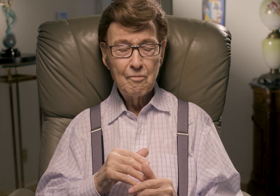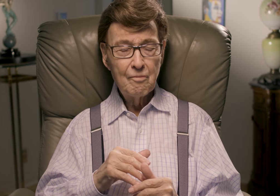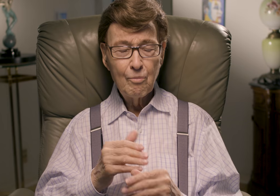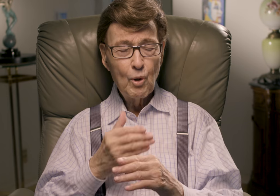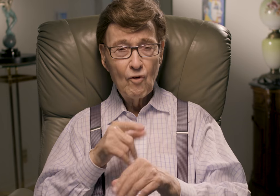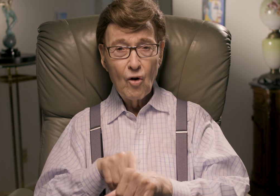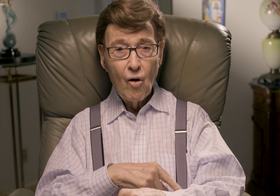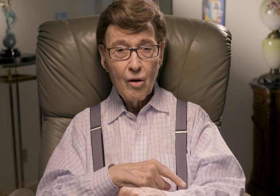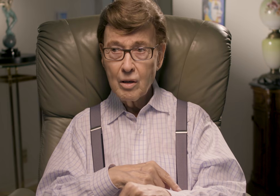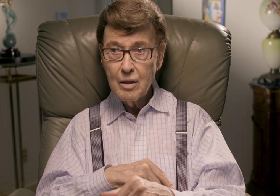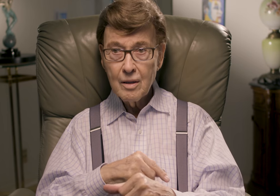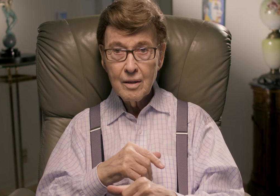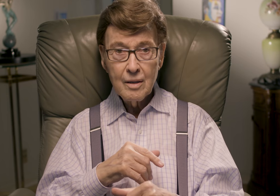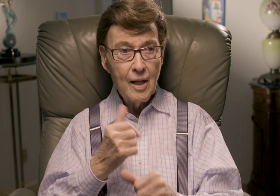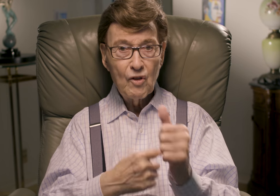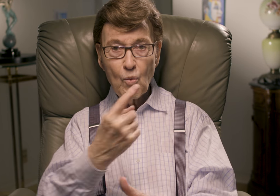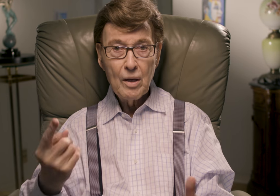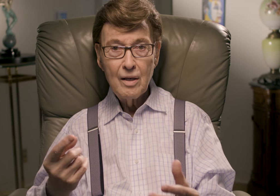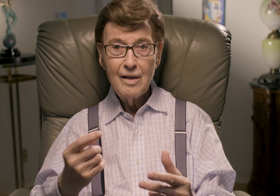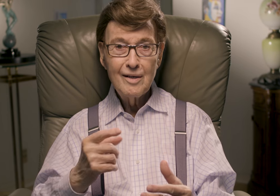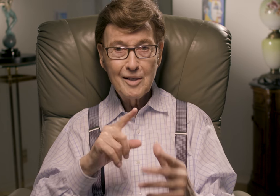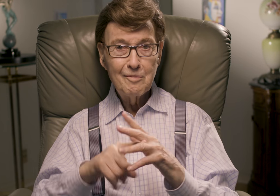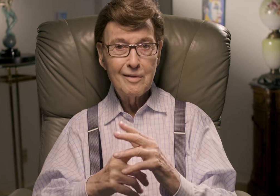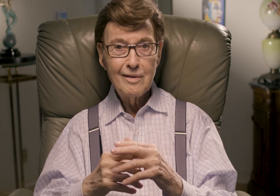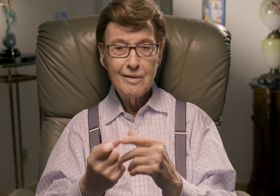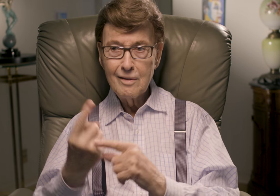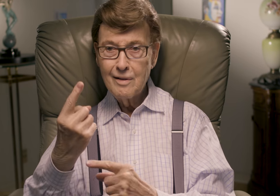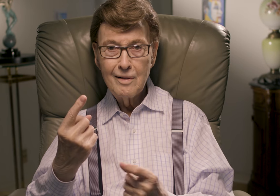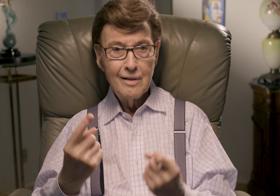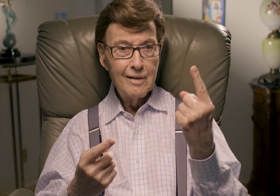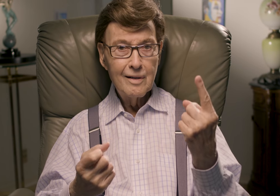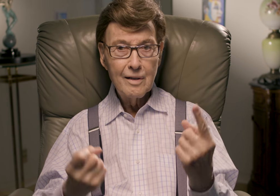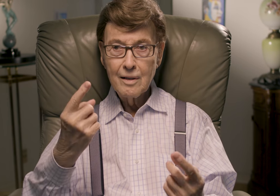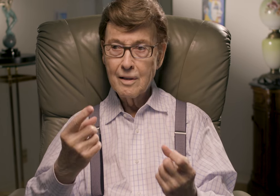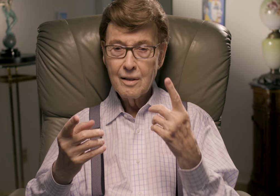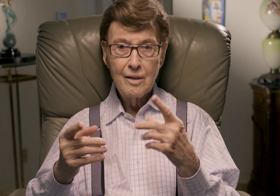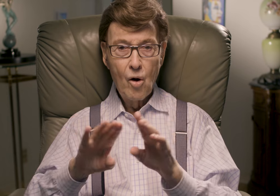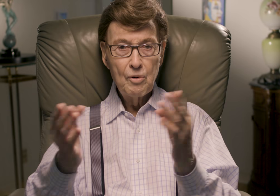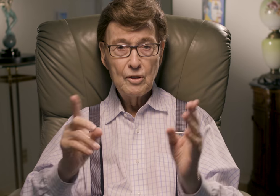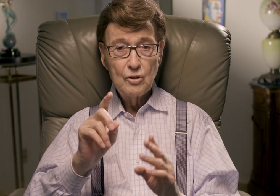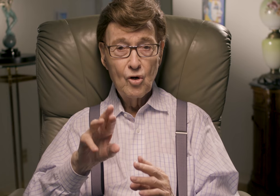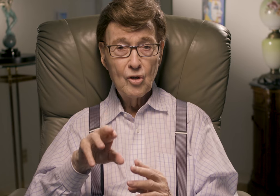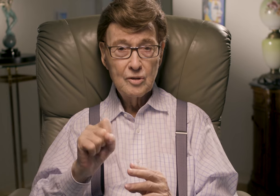Before long, others started appearing one by one. It opened the doors.